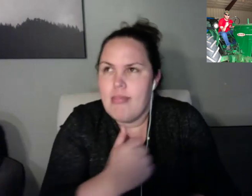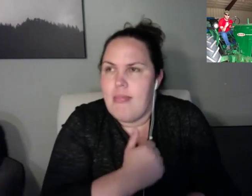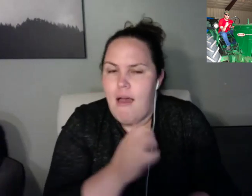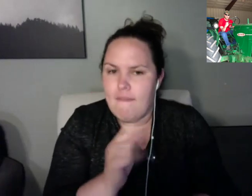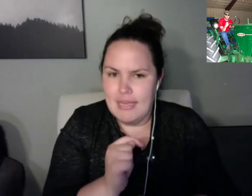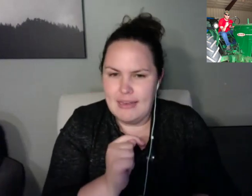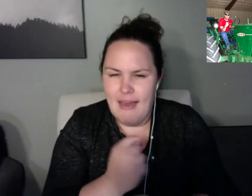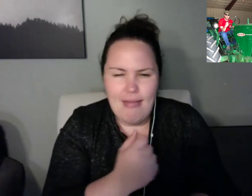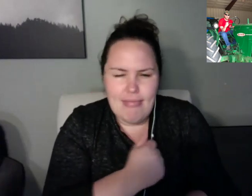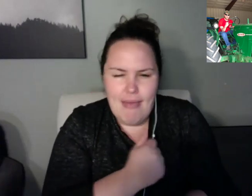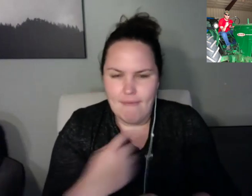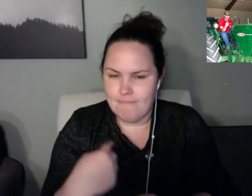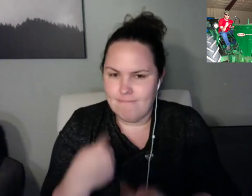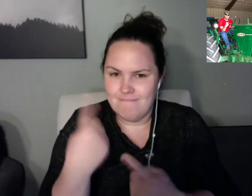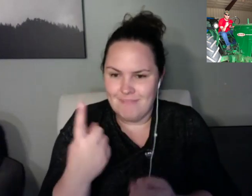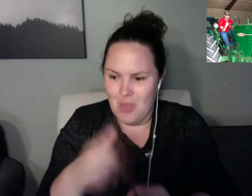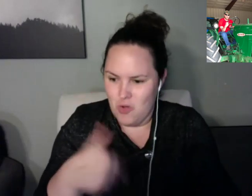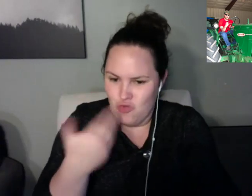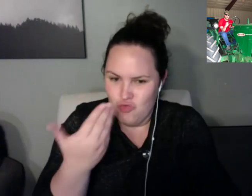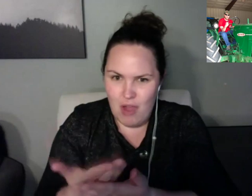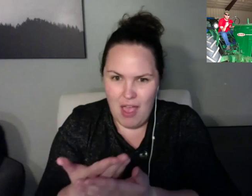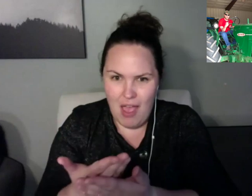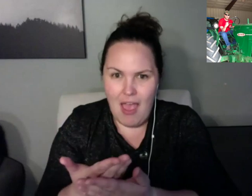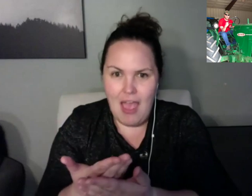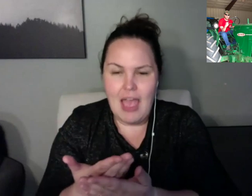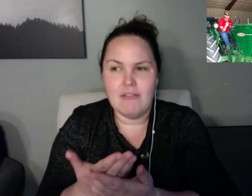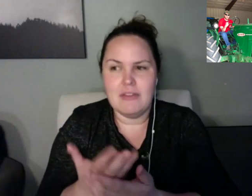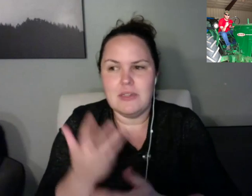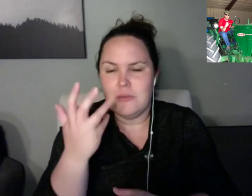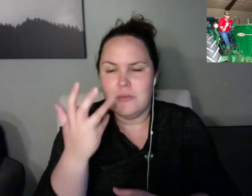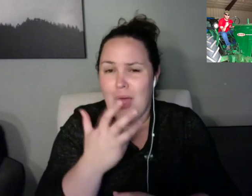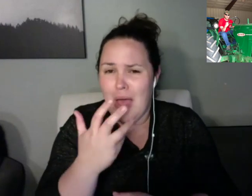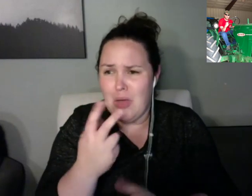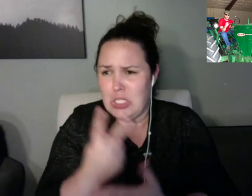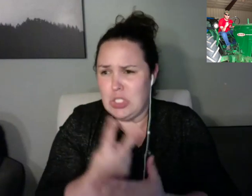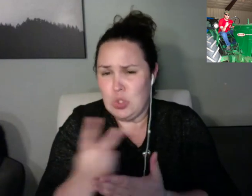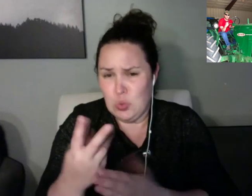Then once we hear from Eme, up after that will be Austin.